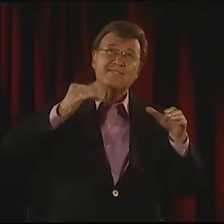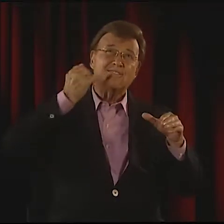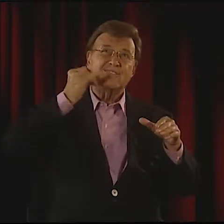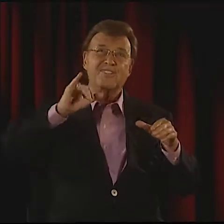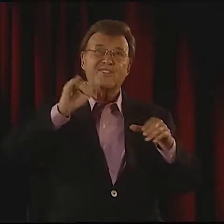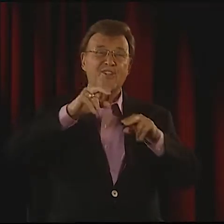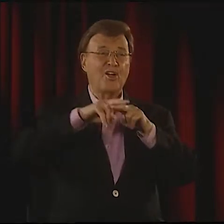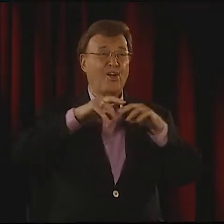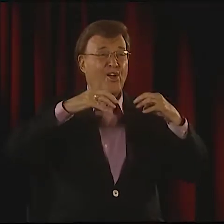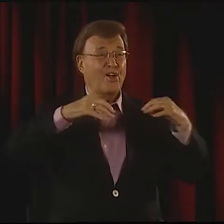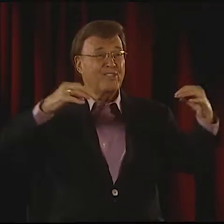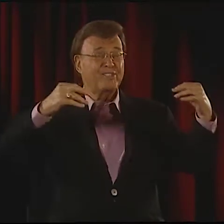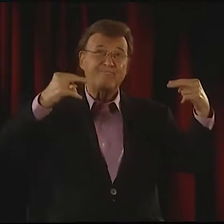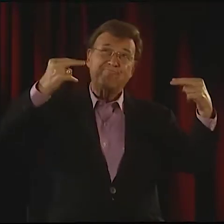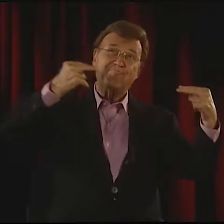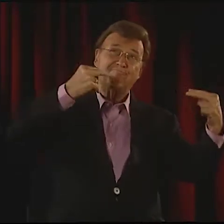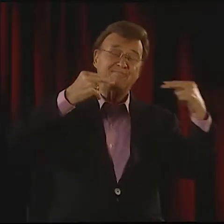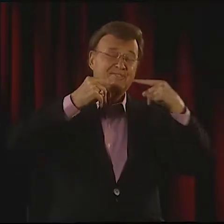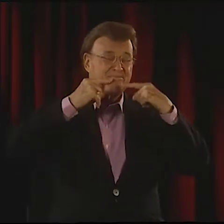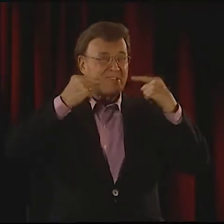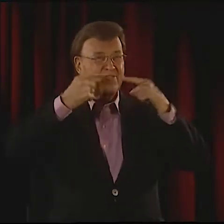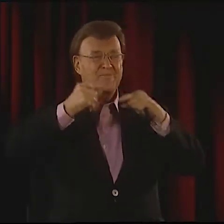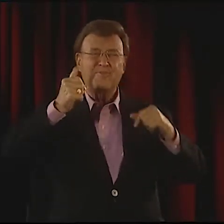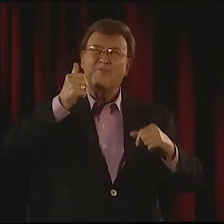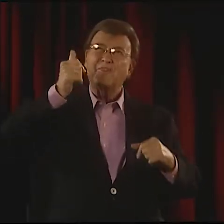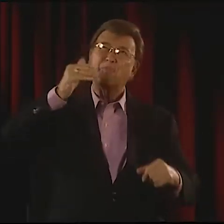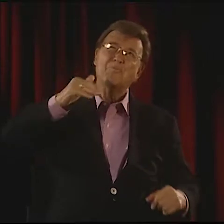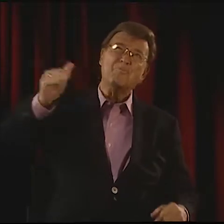THE STARS ARE THE FOOTLIGHTS AND STAGE LIGHTS,